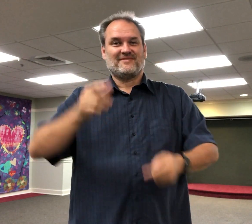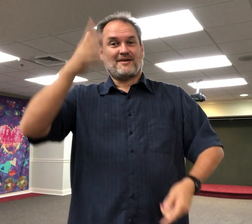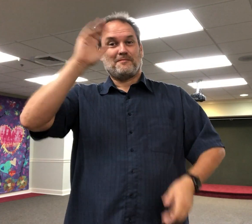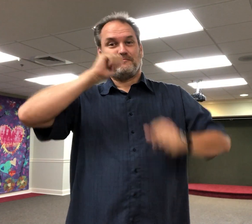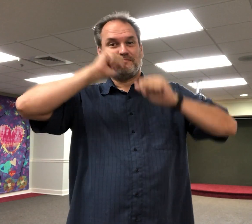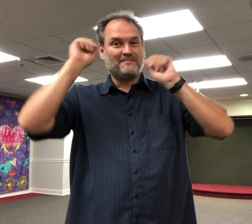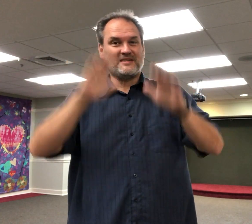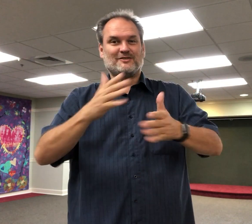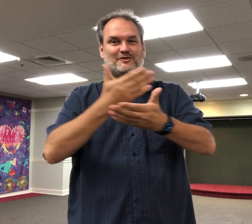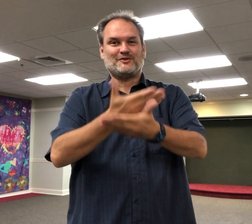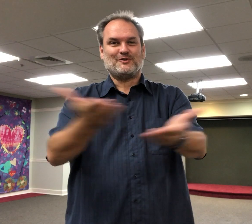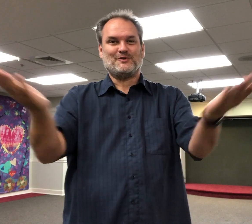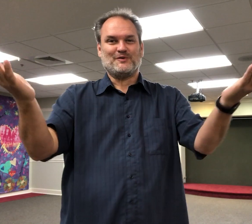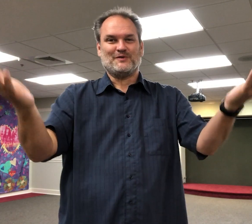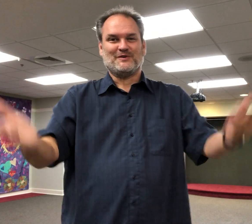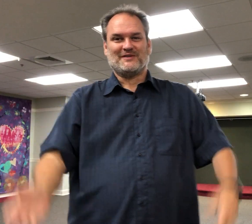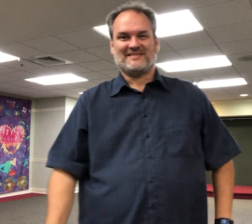May God bless you!